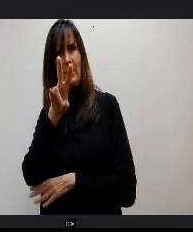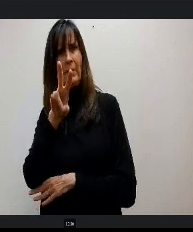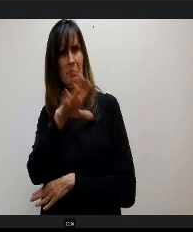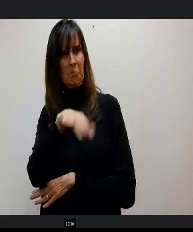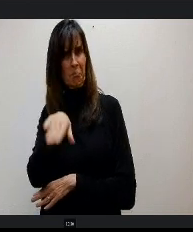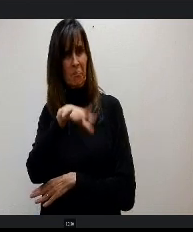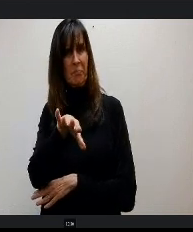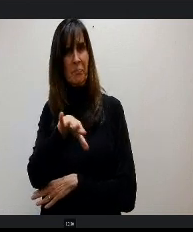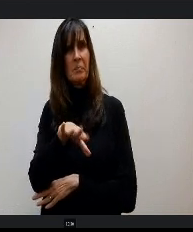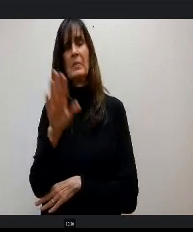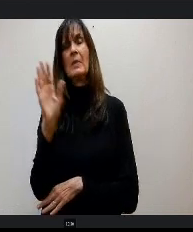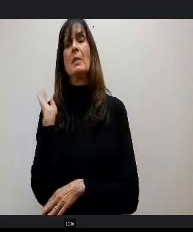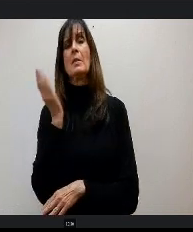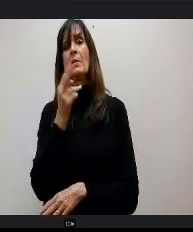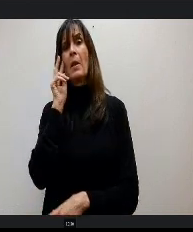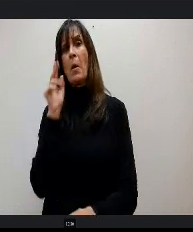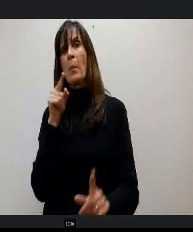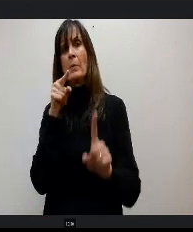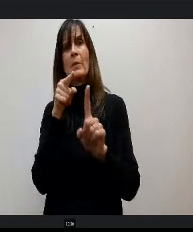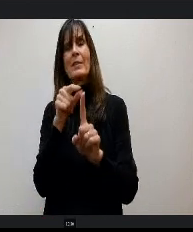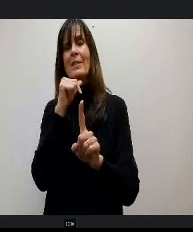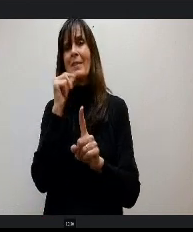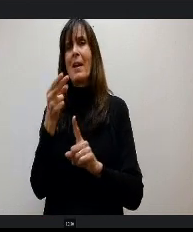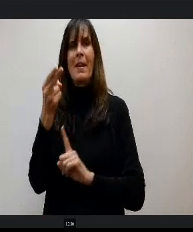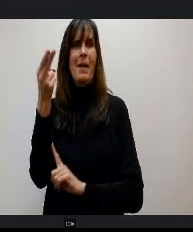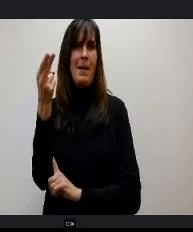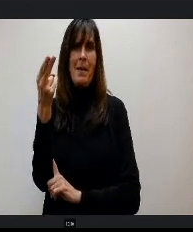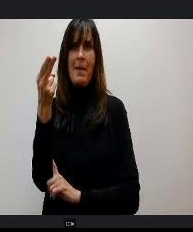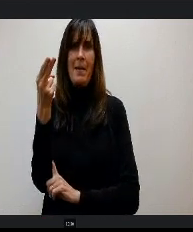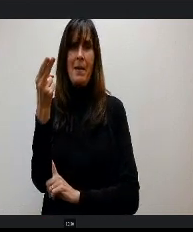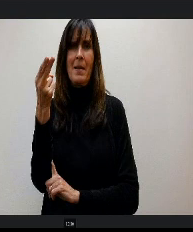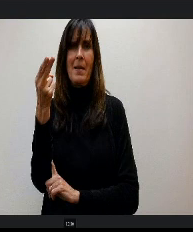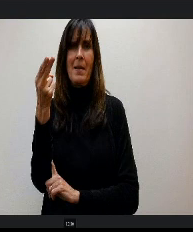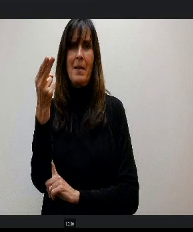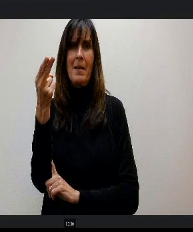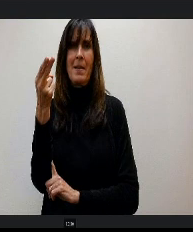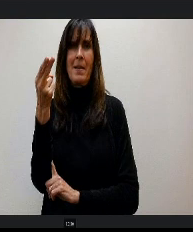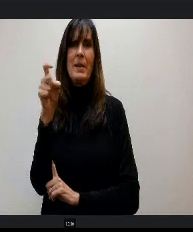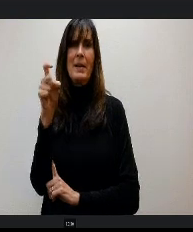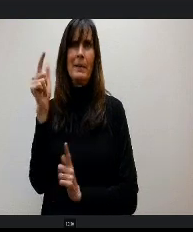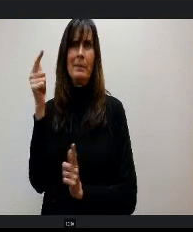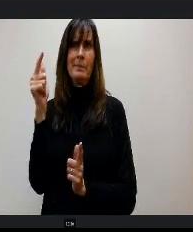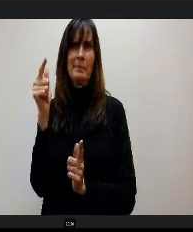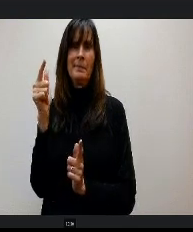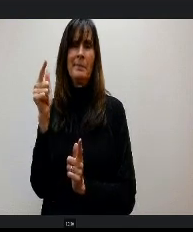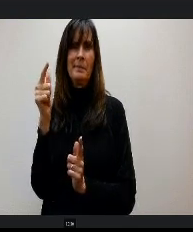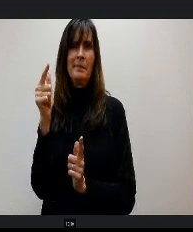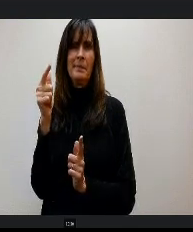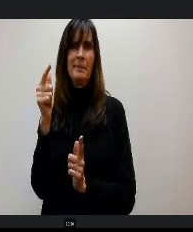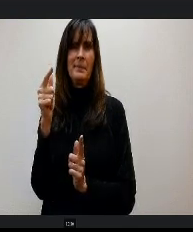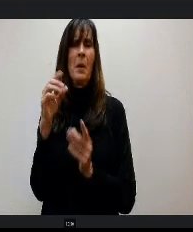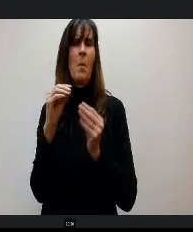projection is not as high as it was and we need to get down to something that is just more reasonable with the birth